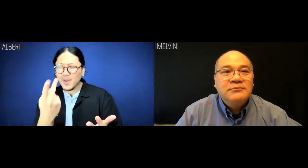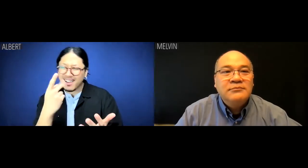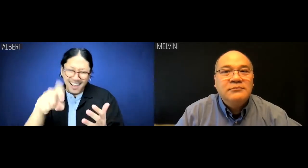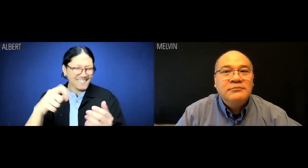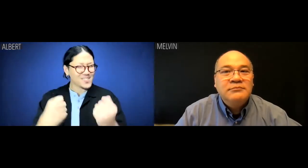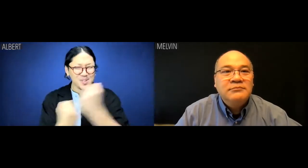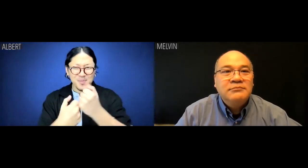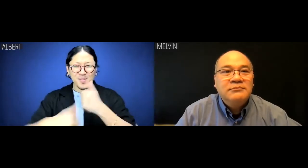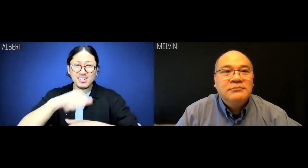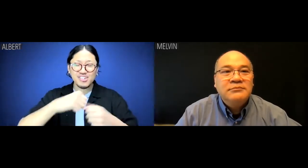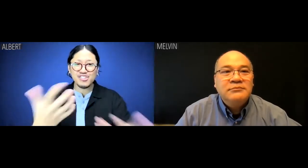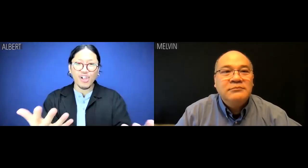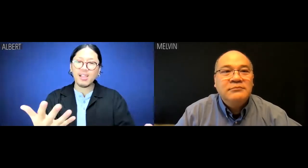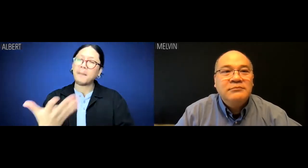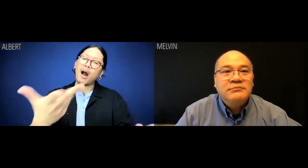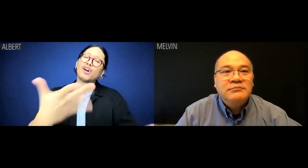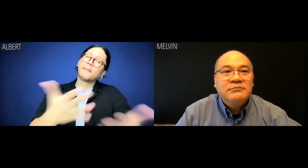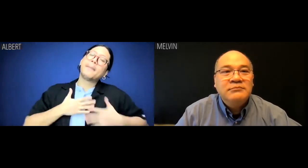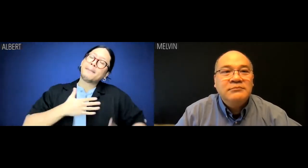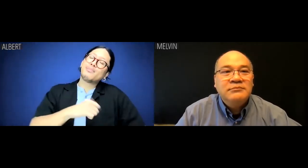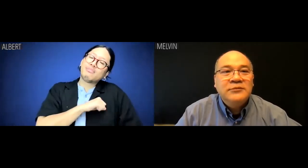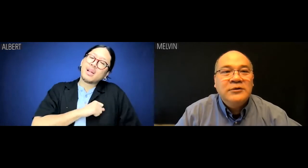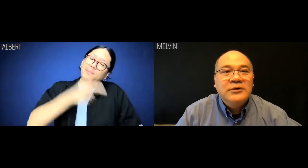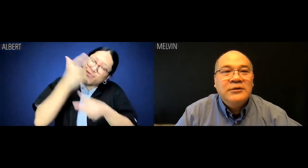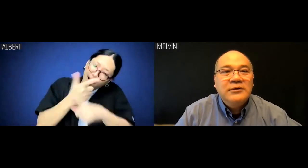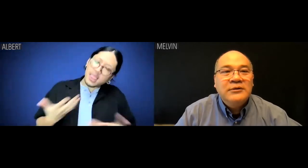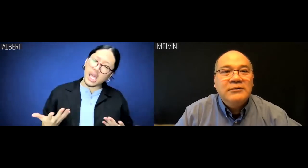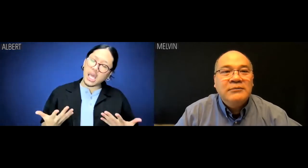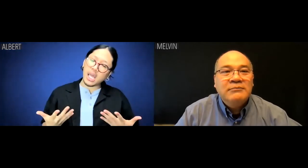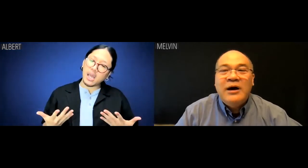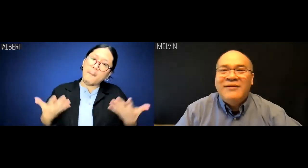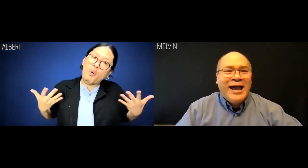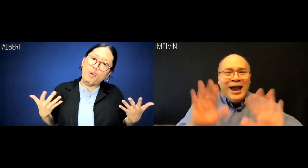We got to look out for each other my brothaaaa.